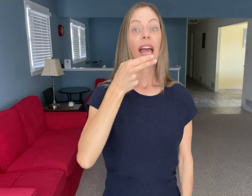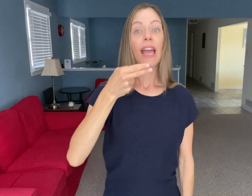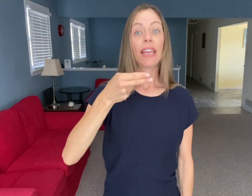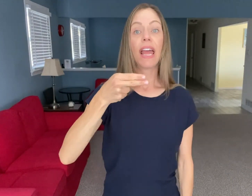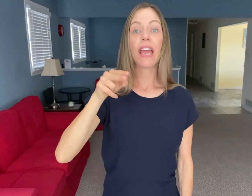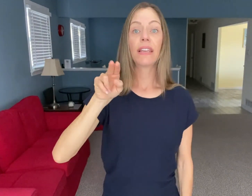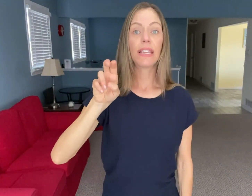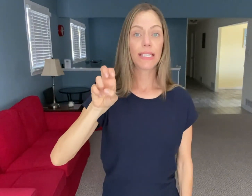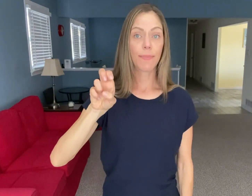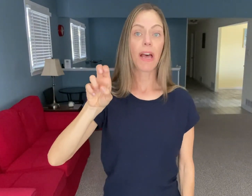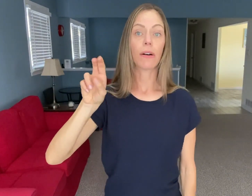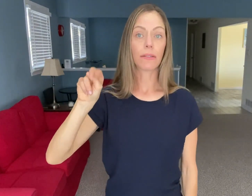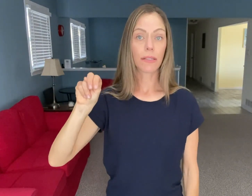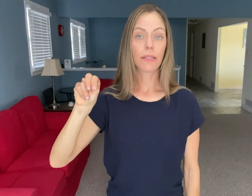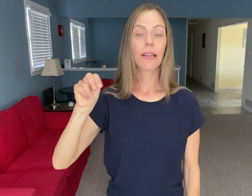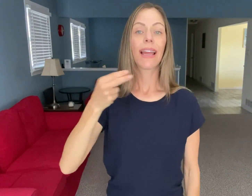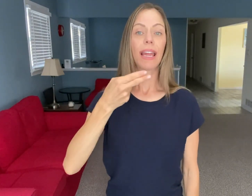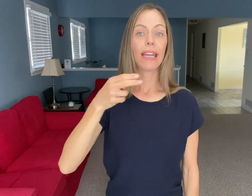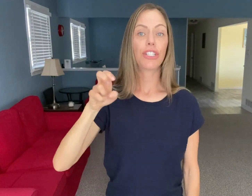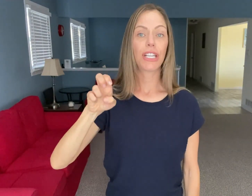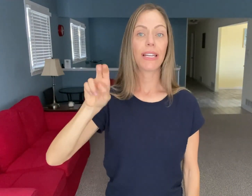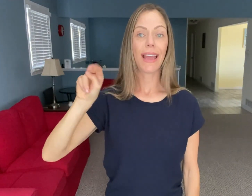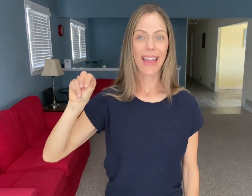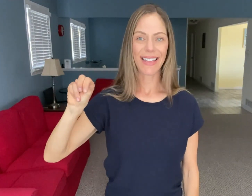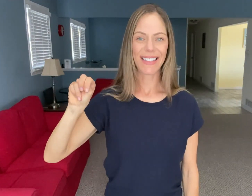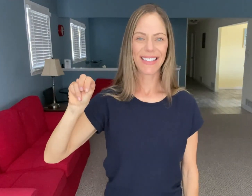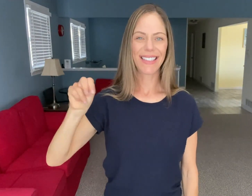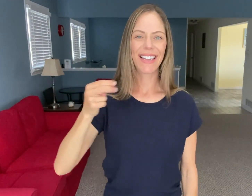And HEN is spelled H-E-N.